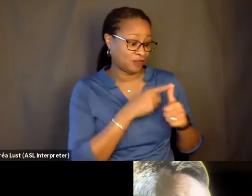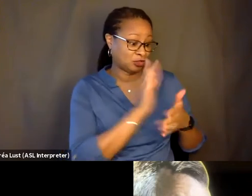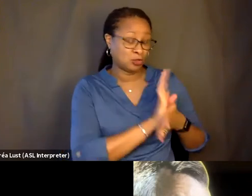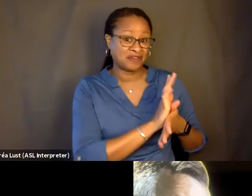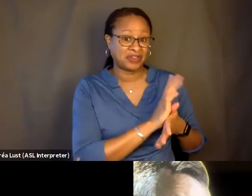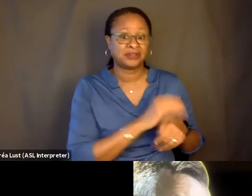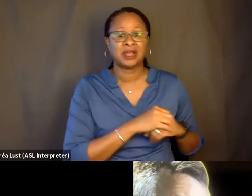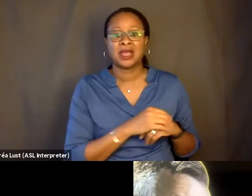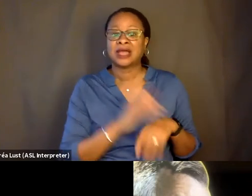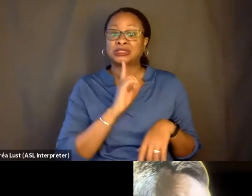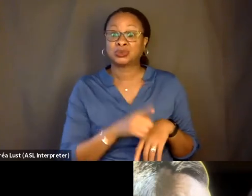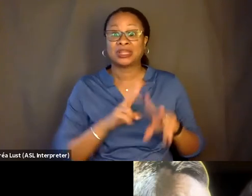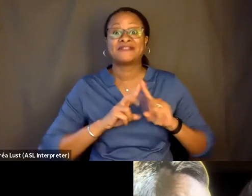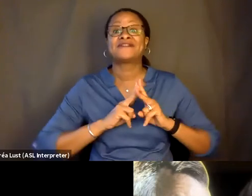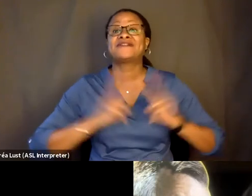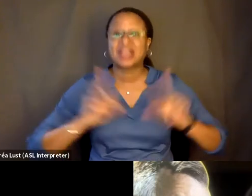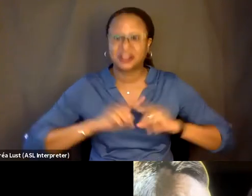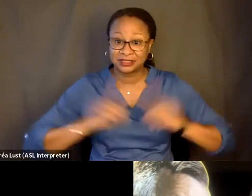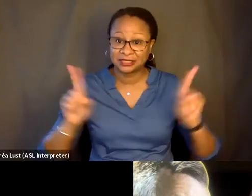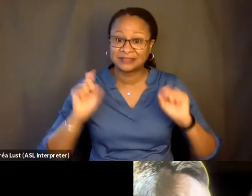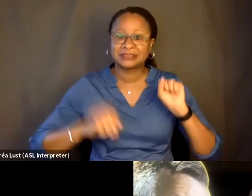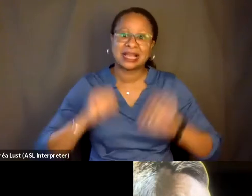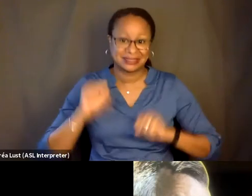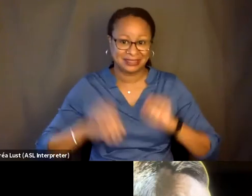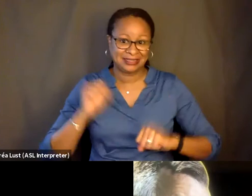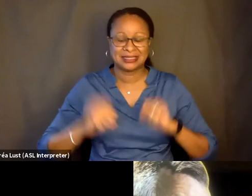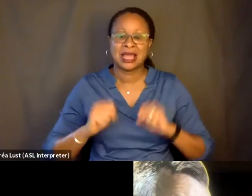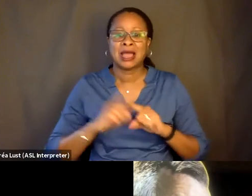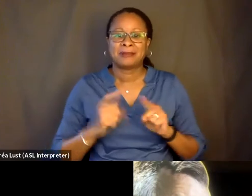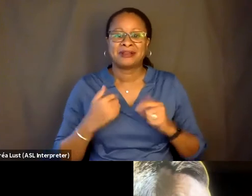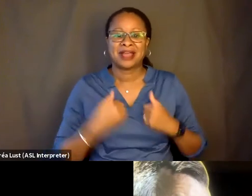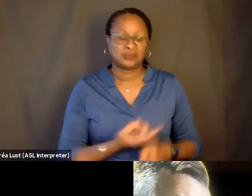It is wildly different in that I think "Cameraperson" only has one laugh in it.